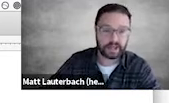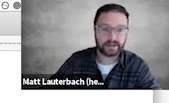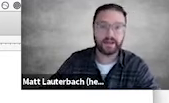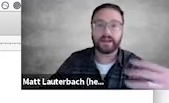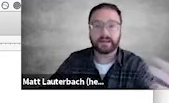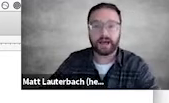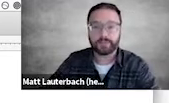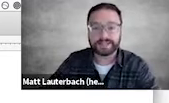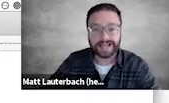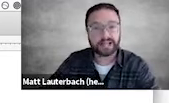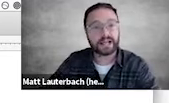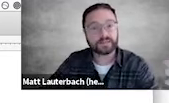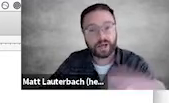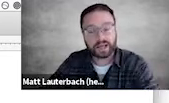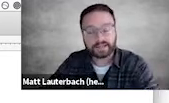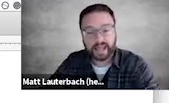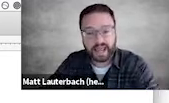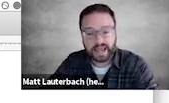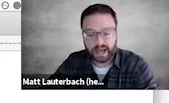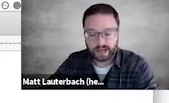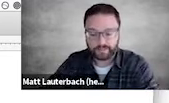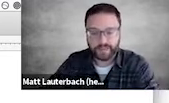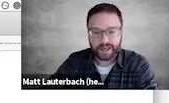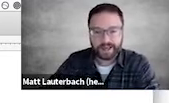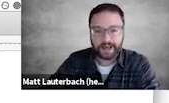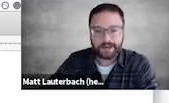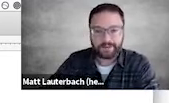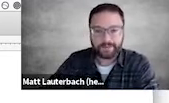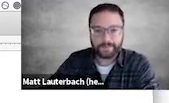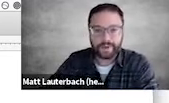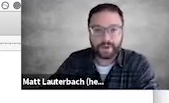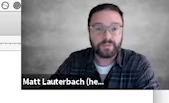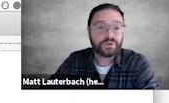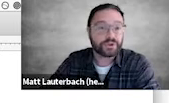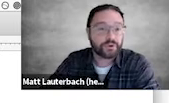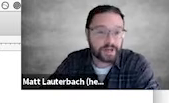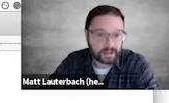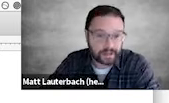And Dell, as well as a music critic,